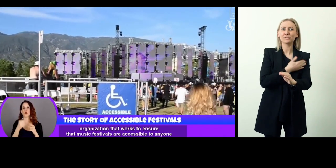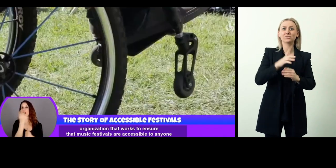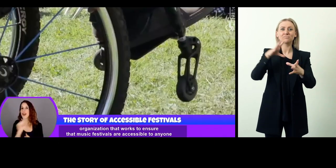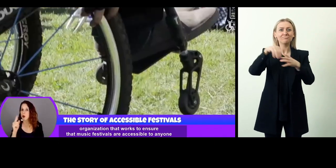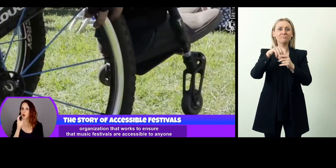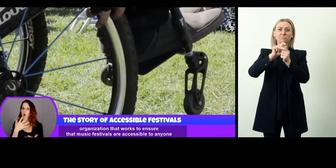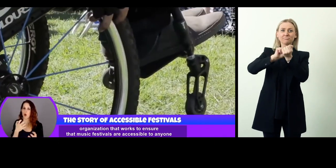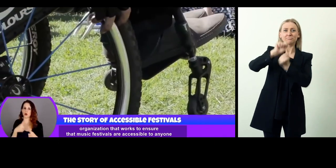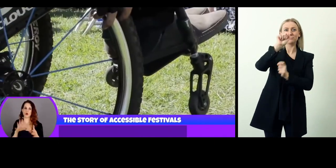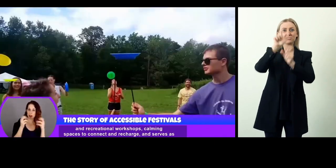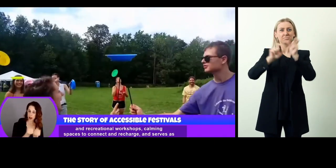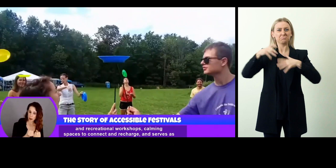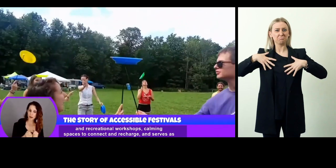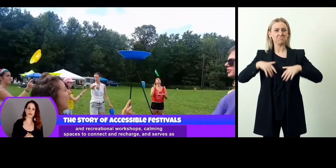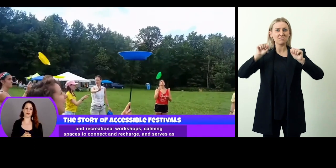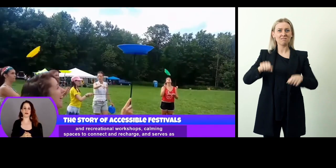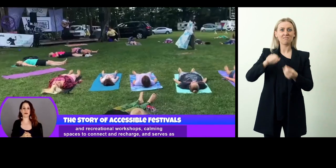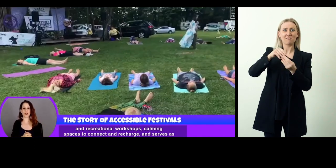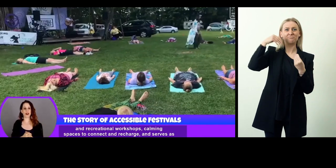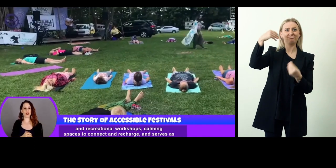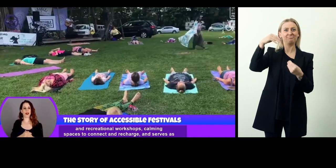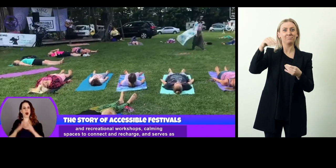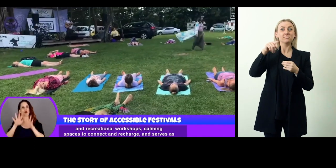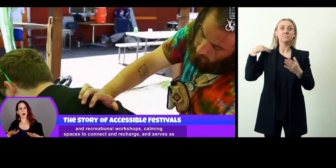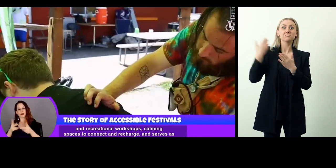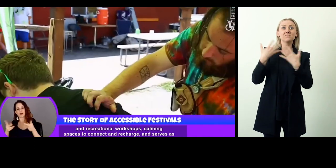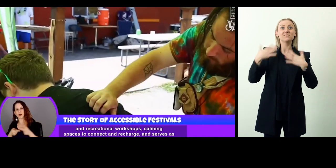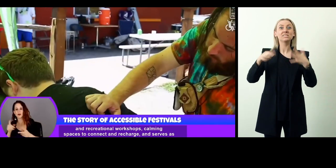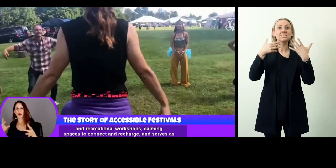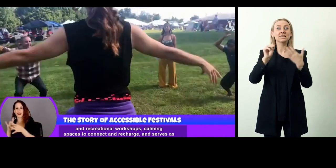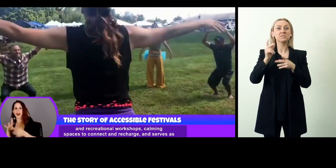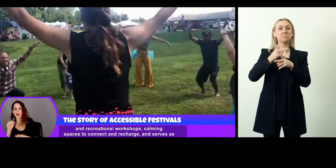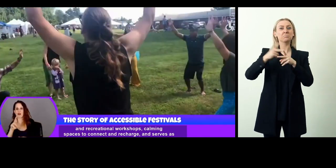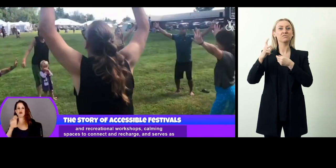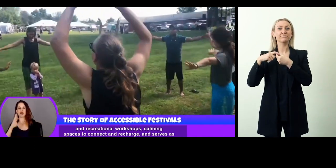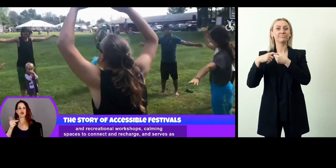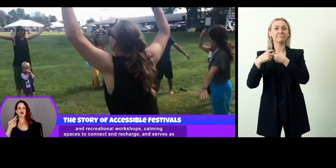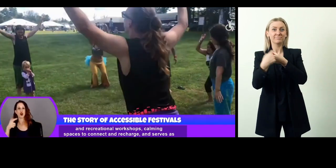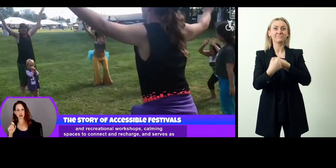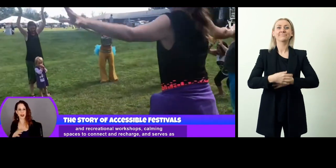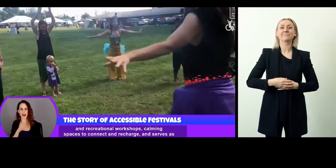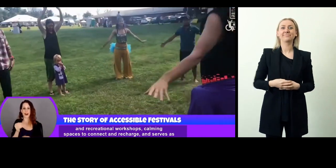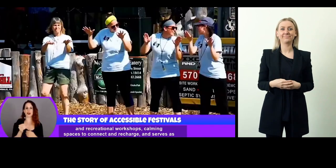including certification of venues. By 2022, the program already had 60 professional members.